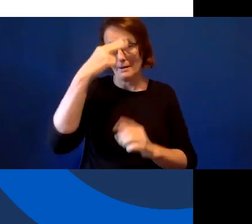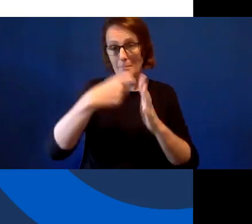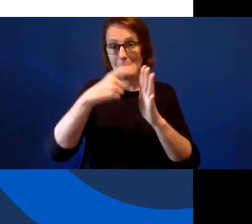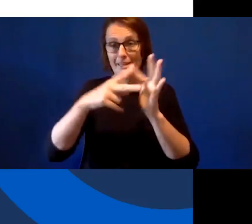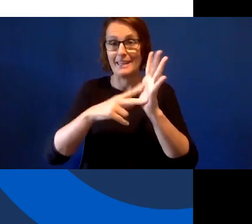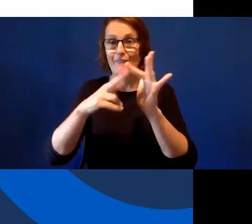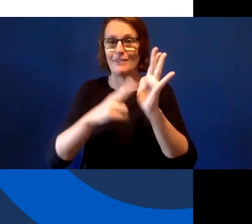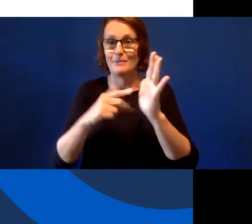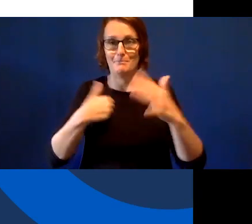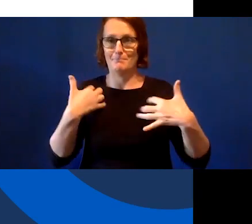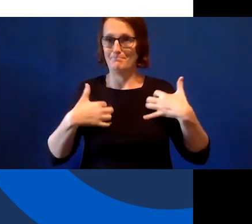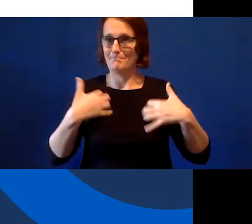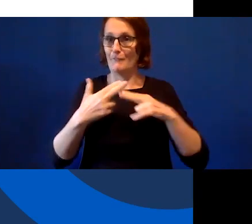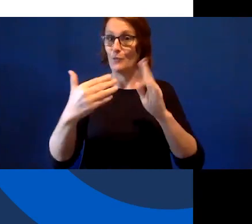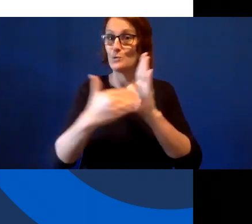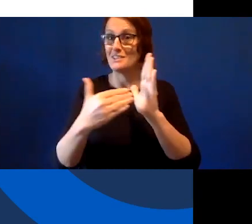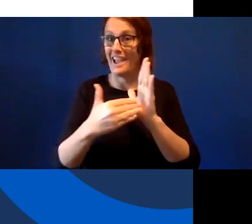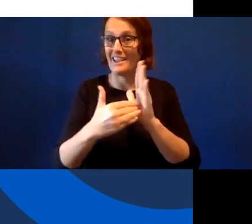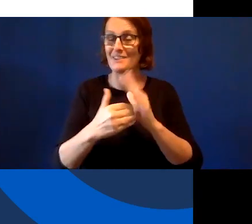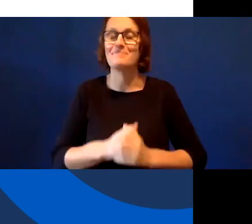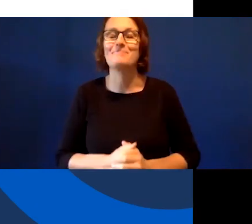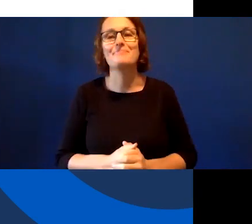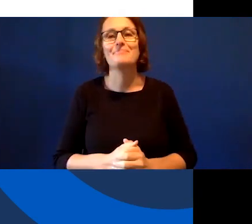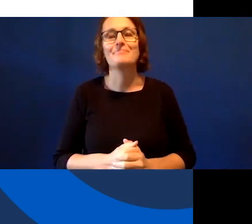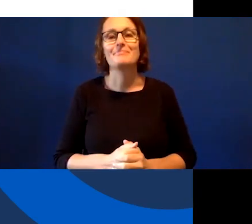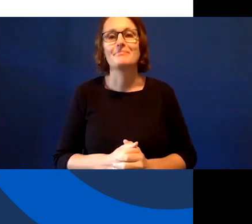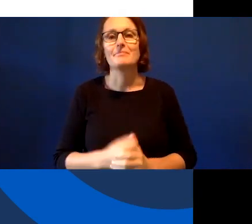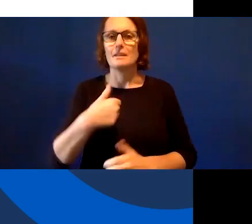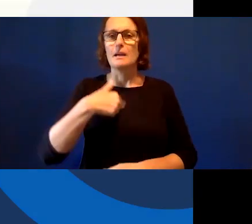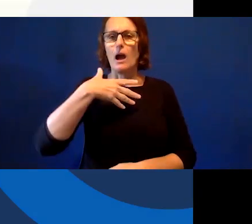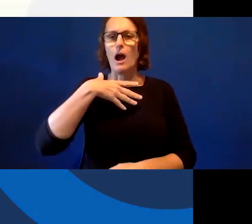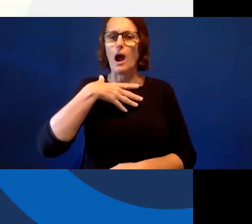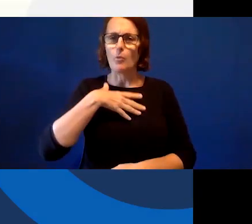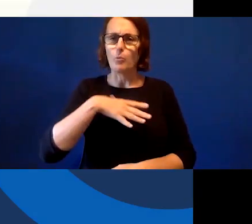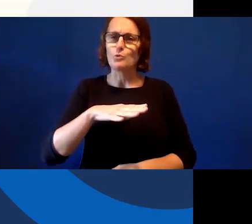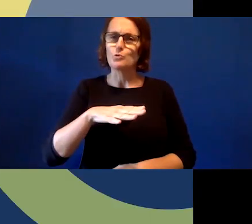I first would like to start by warmly acknowledging the